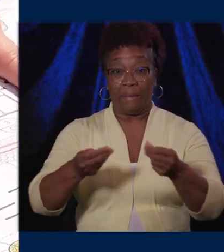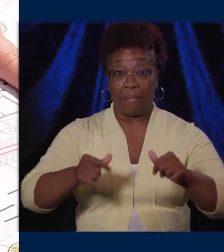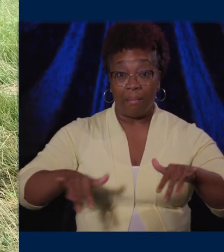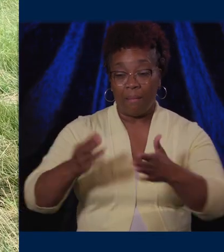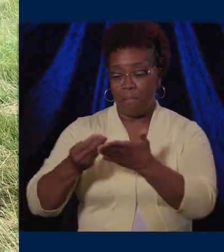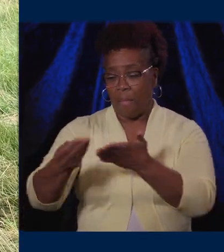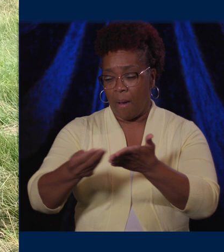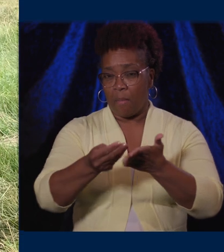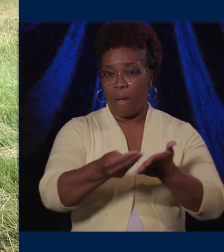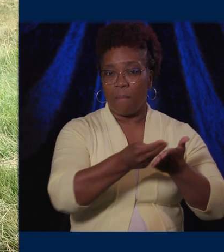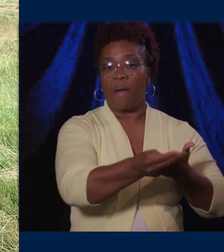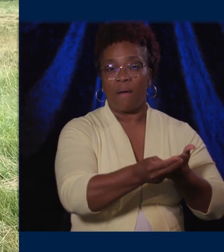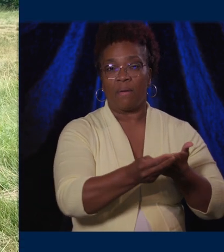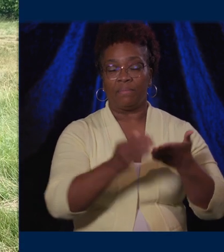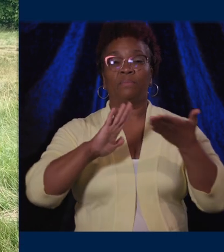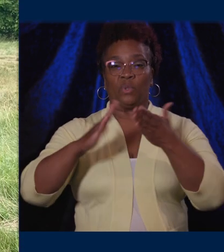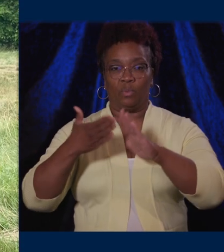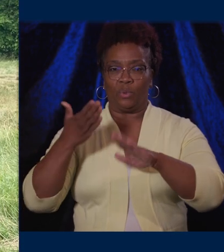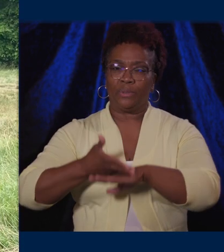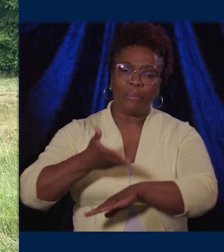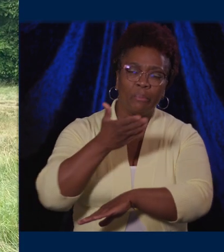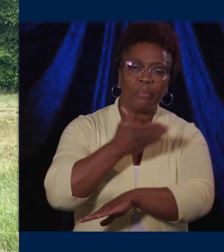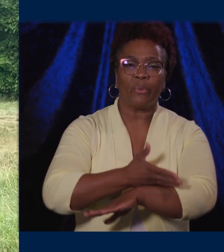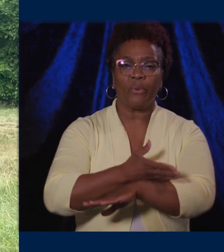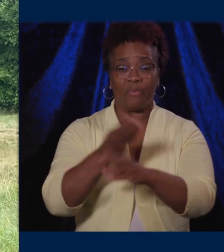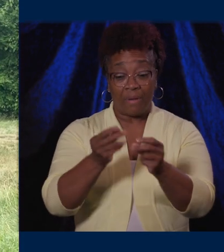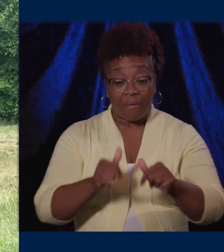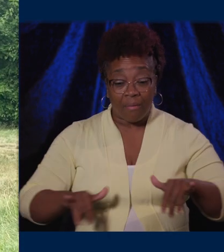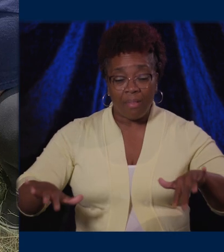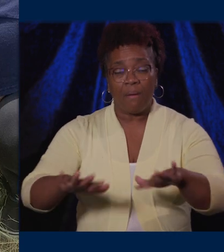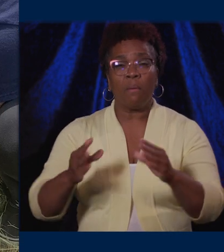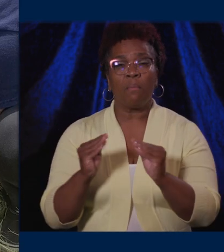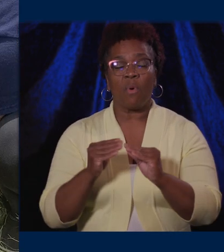for the better, enabling landscapes to become more resilient and welcoming to wildlife.